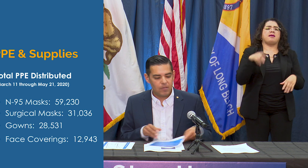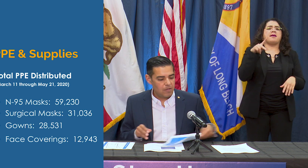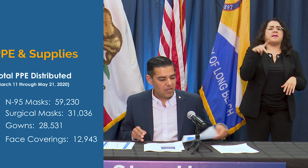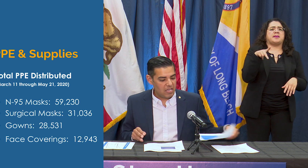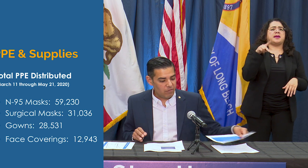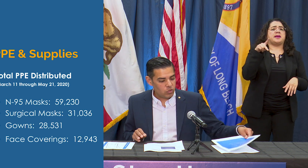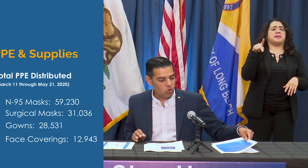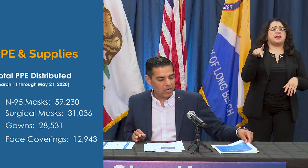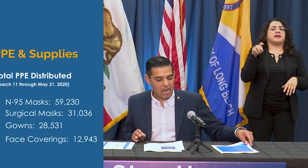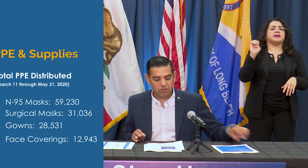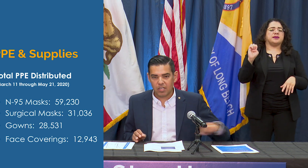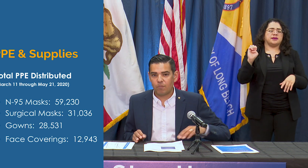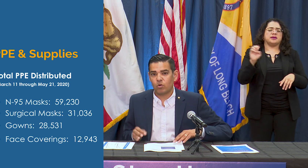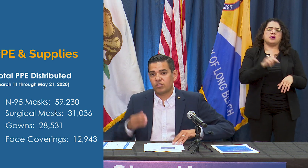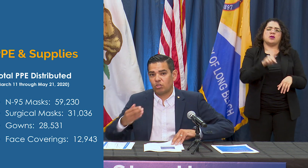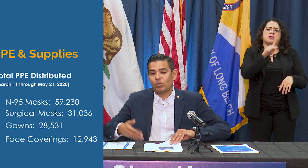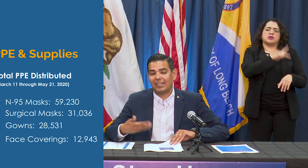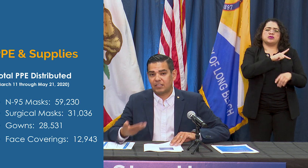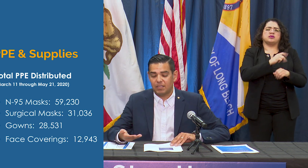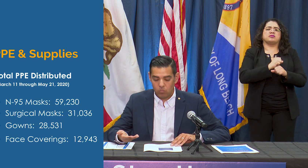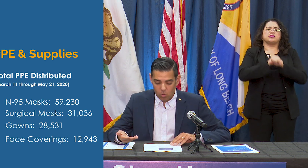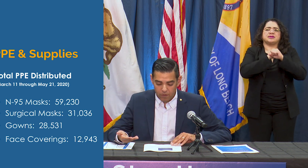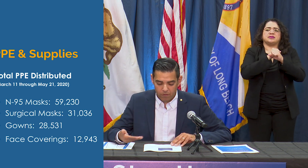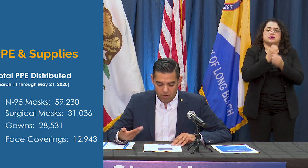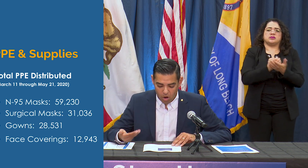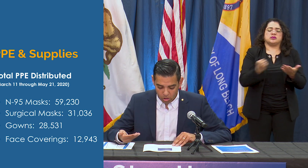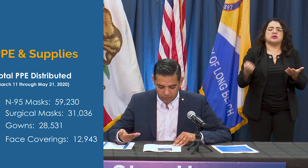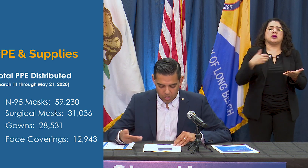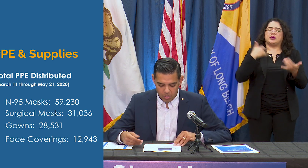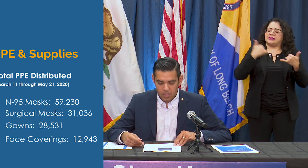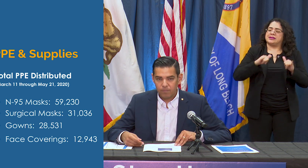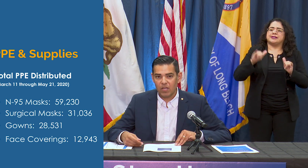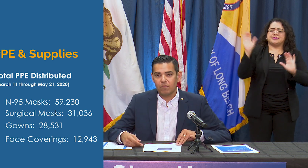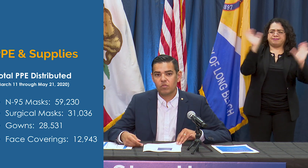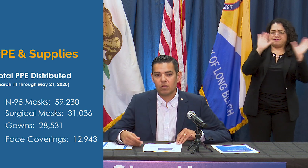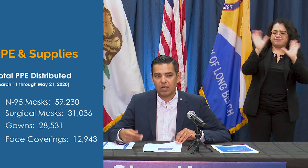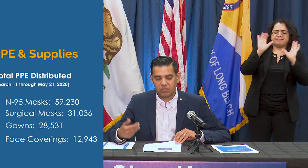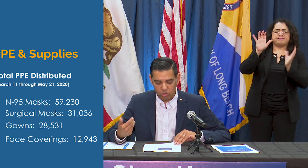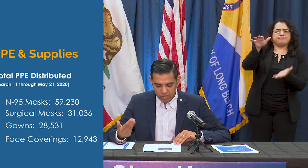inventory out there but we're still collecting more for all of our skilled